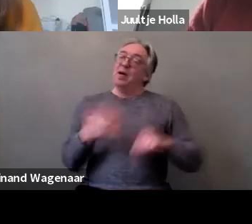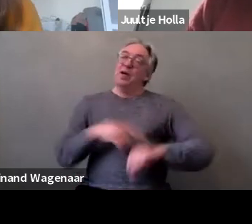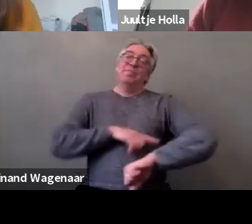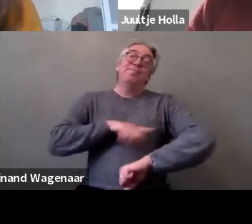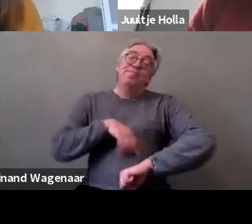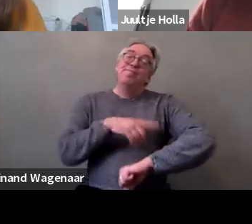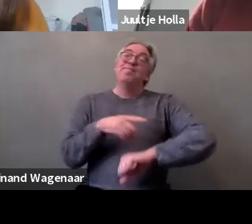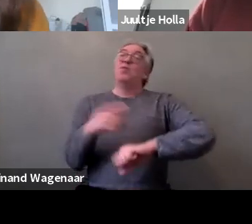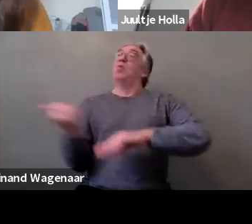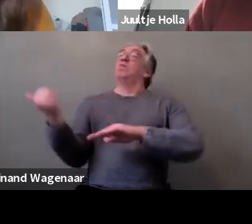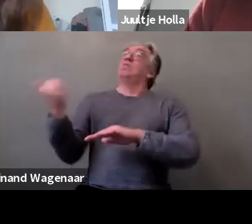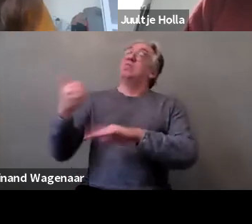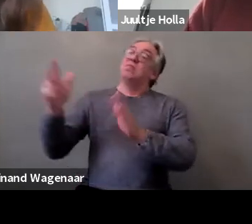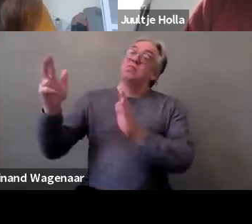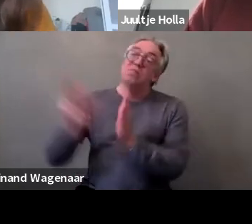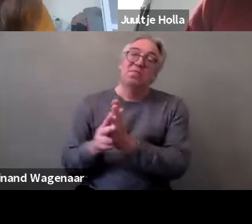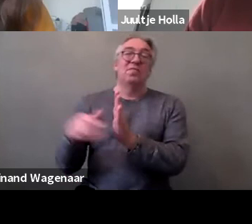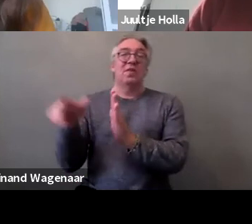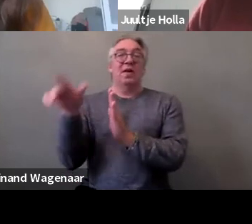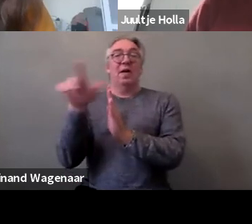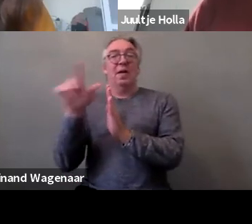and also the hurdles